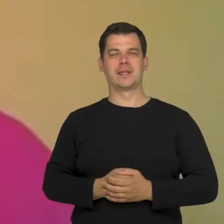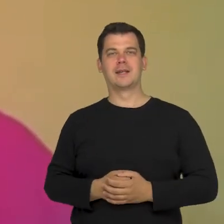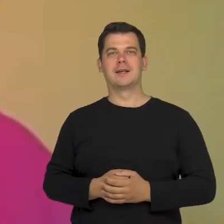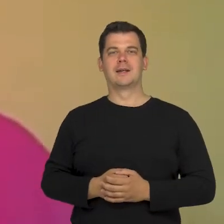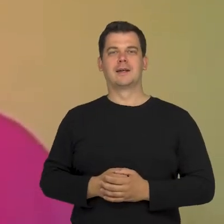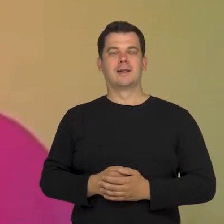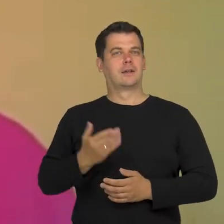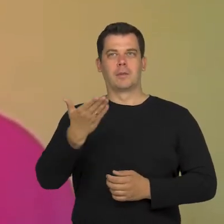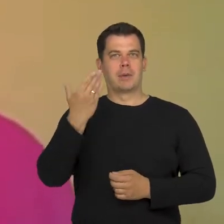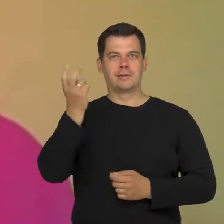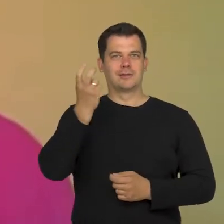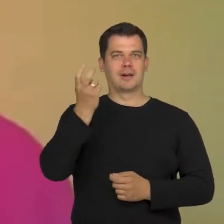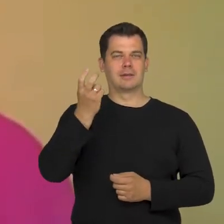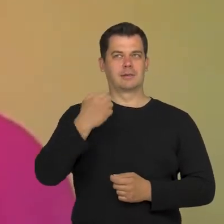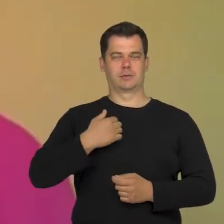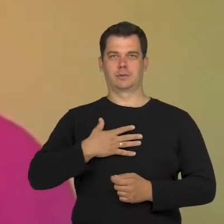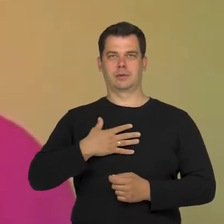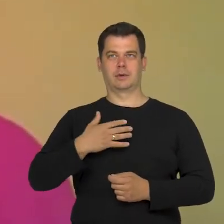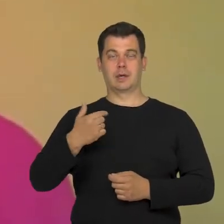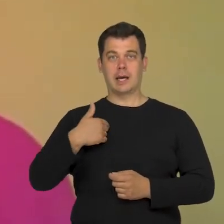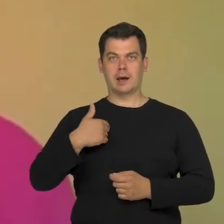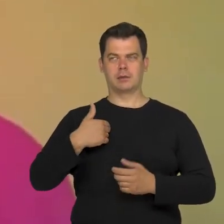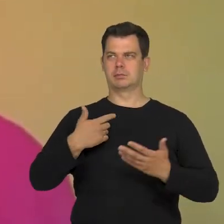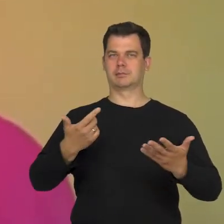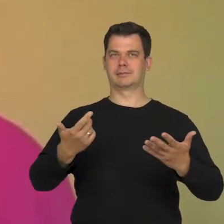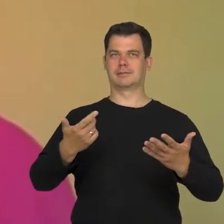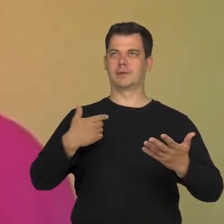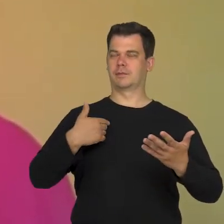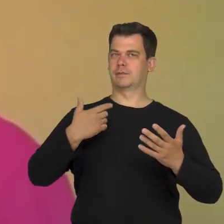and what I find interesting is what I had to face, in a manner of speaking,